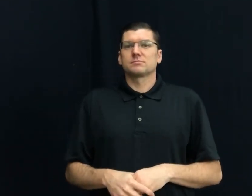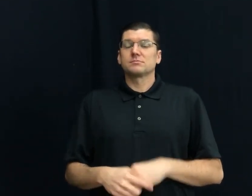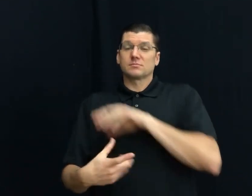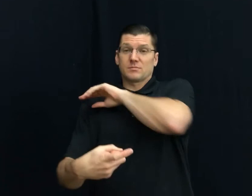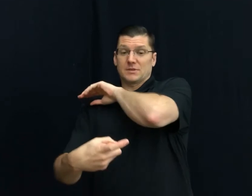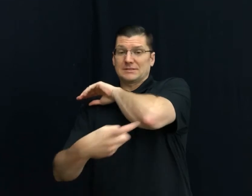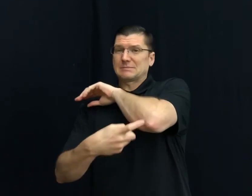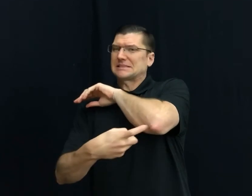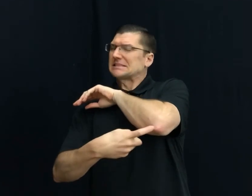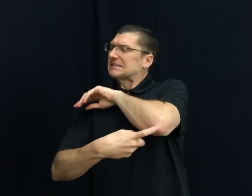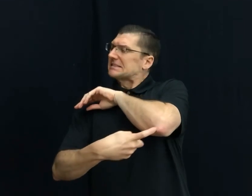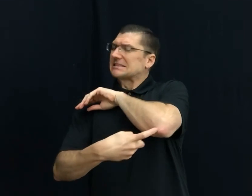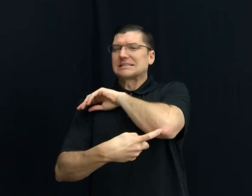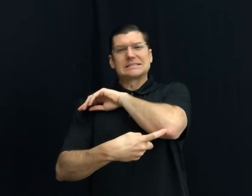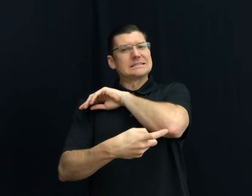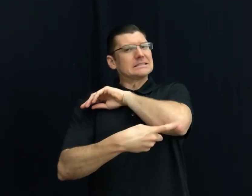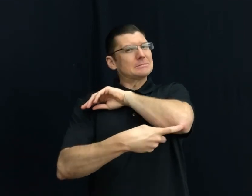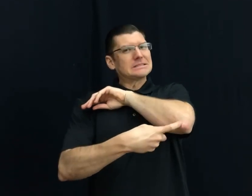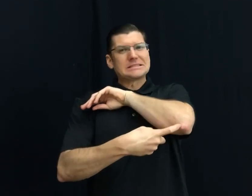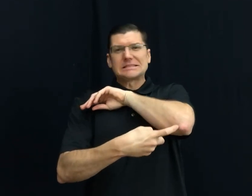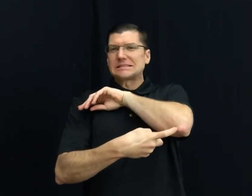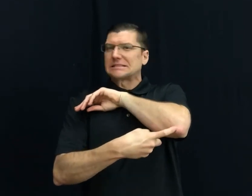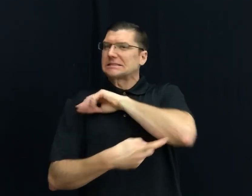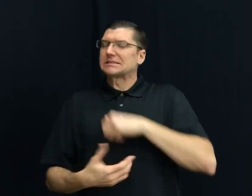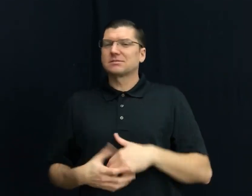36) TEMPTATION